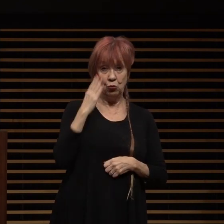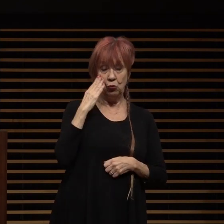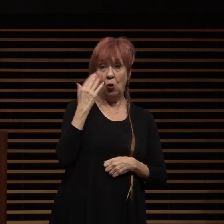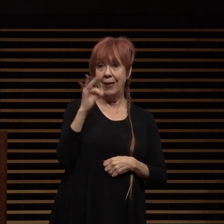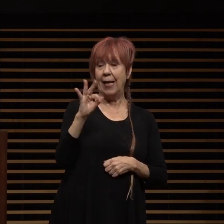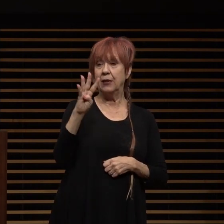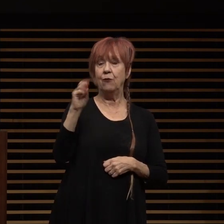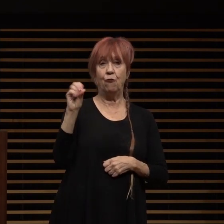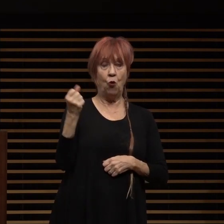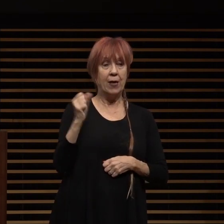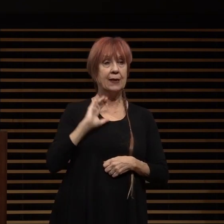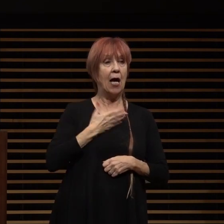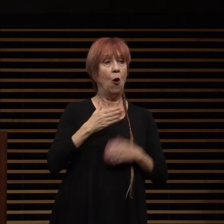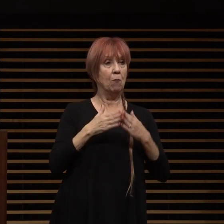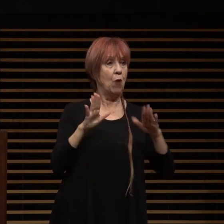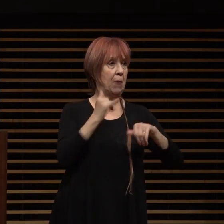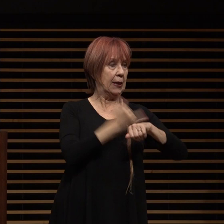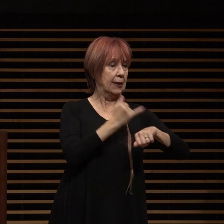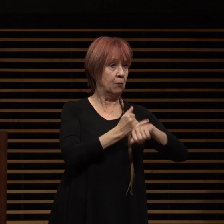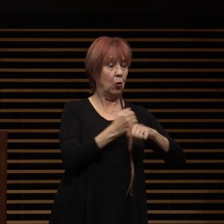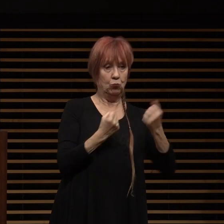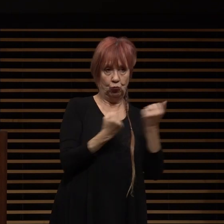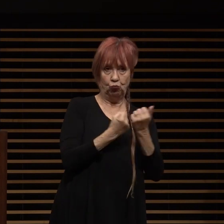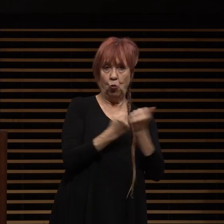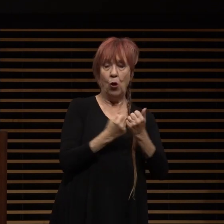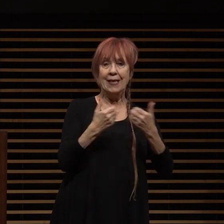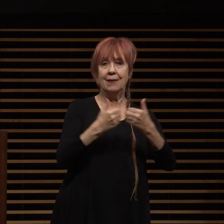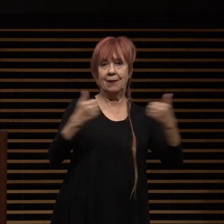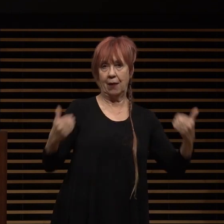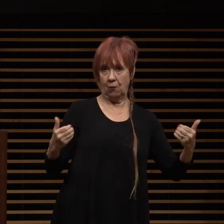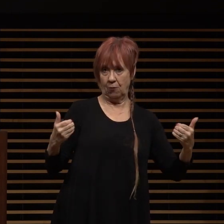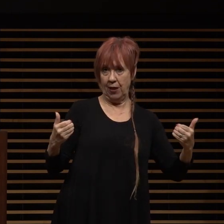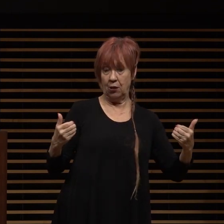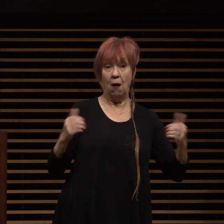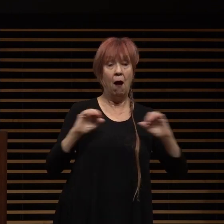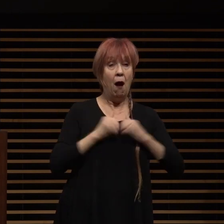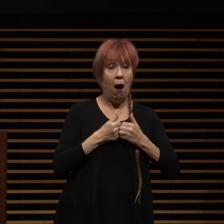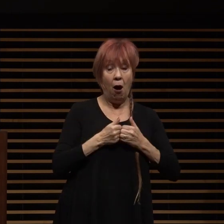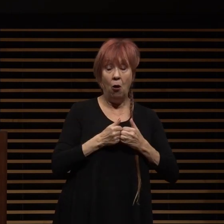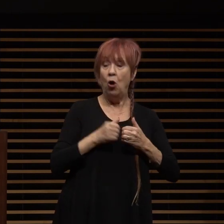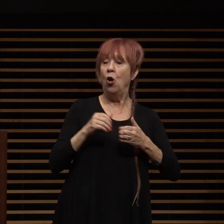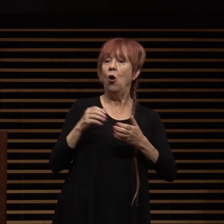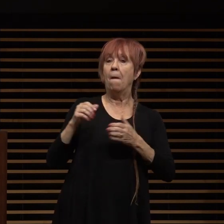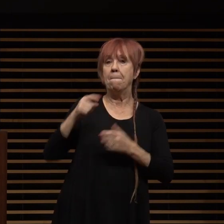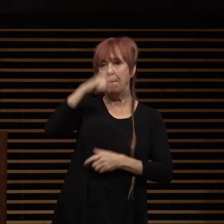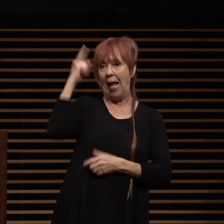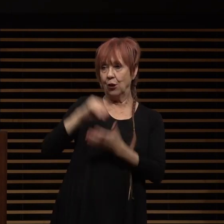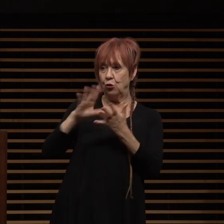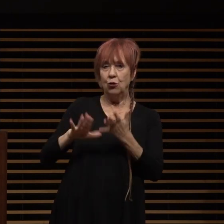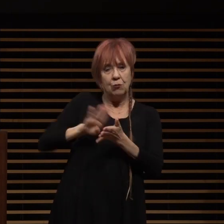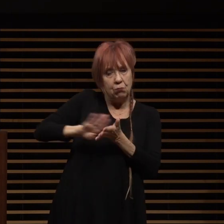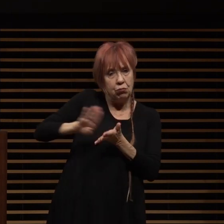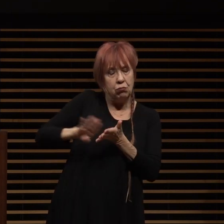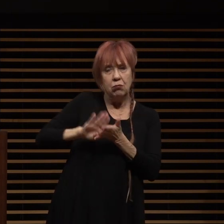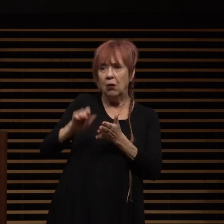public institutions promoted segregation in pasadena by systematically dissuading black students from going into skilled